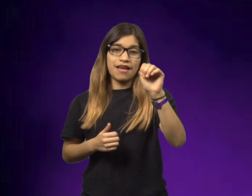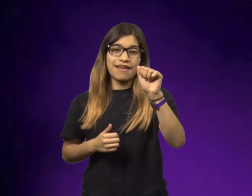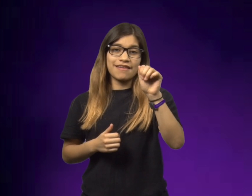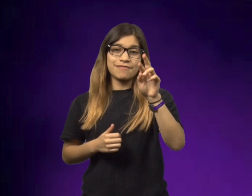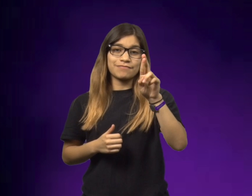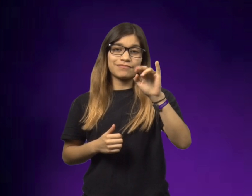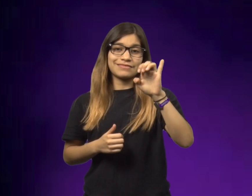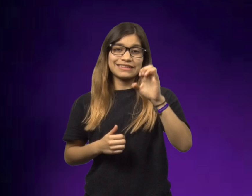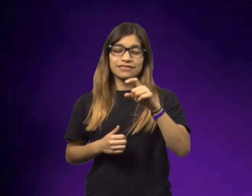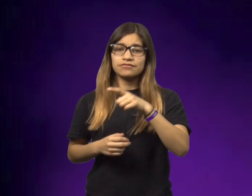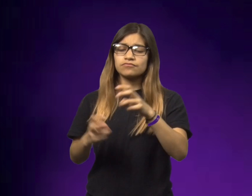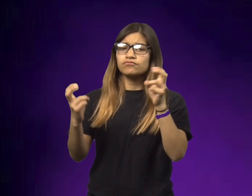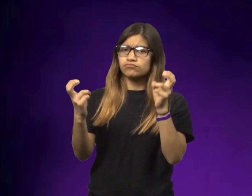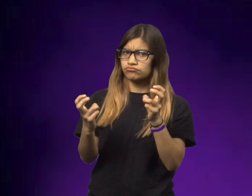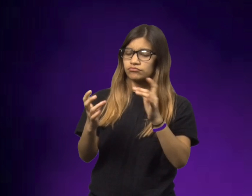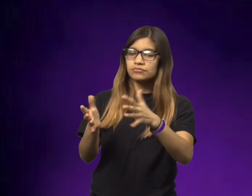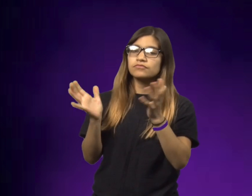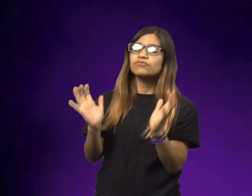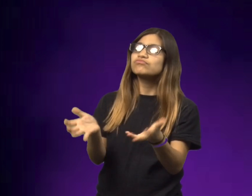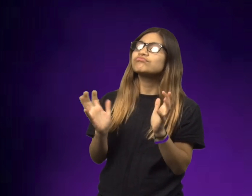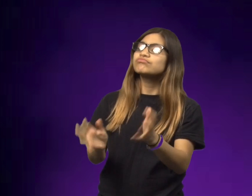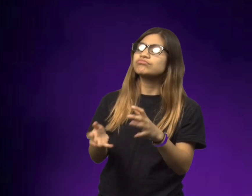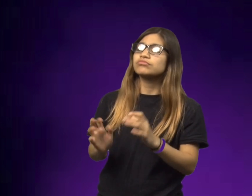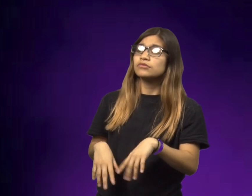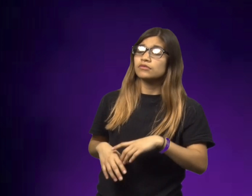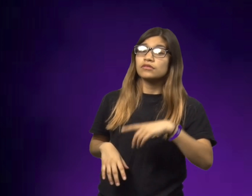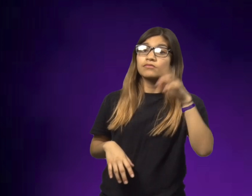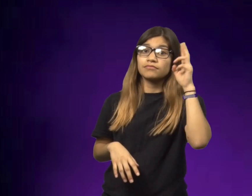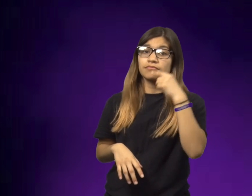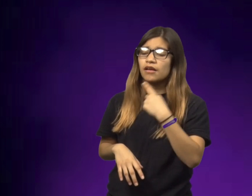Annemarie and her uncle were sitting and talking to one another.